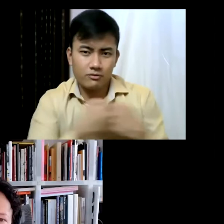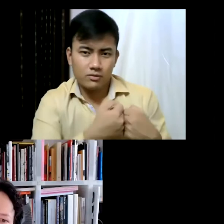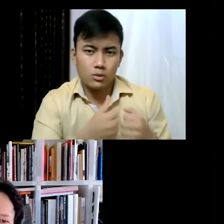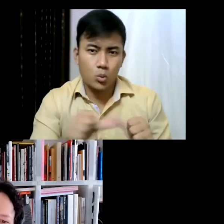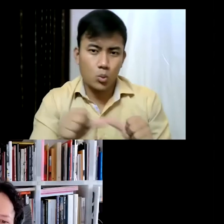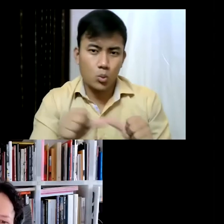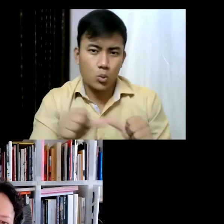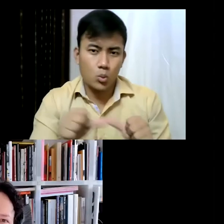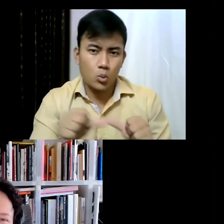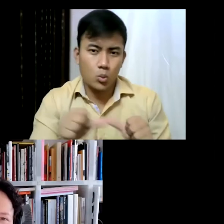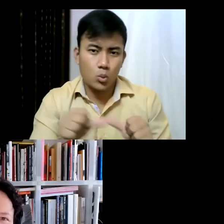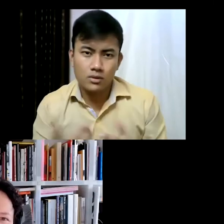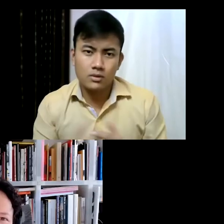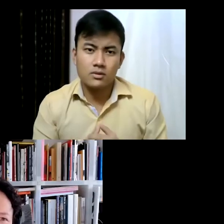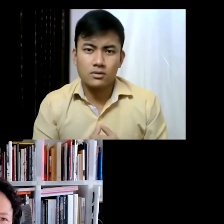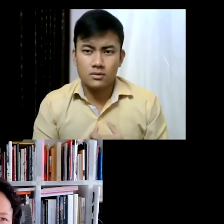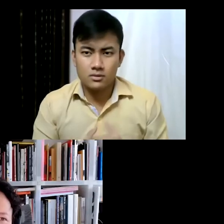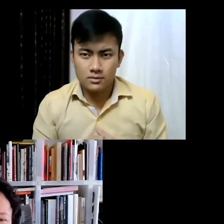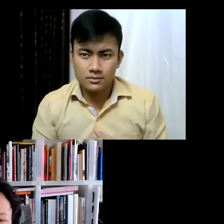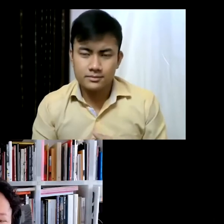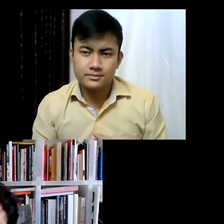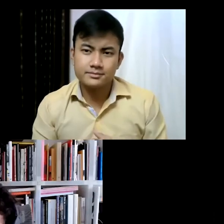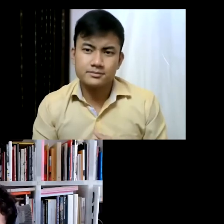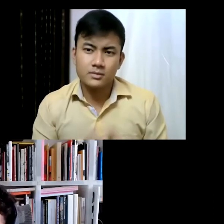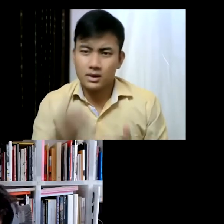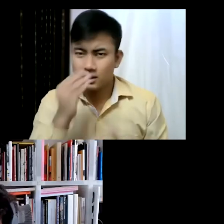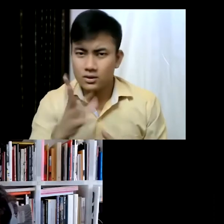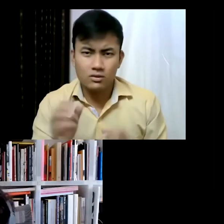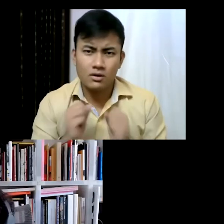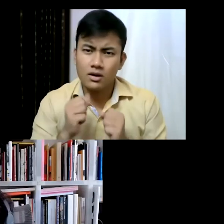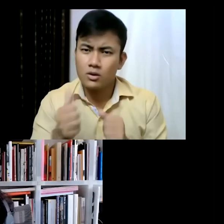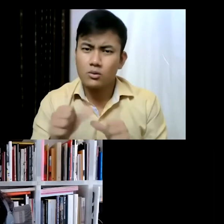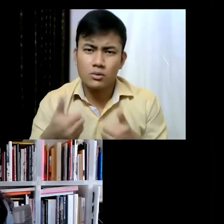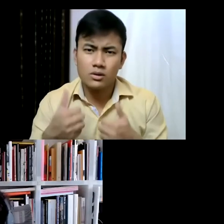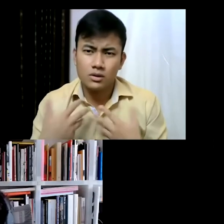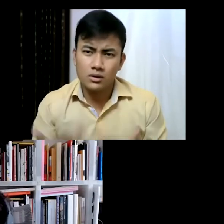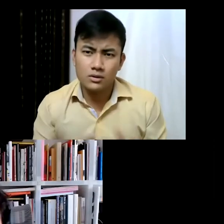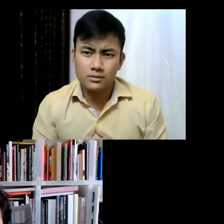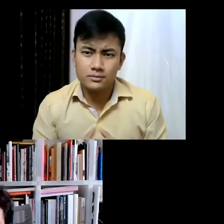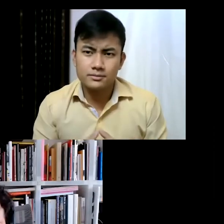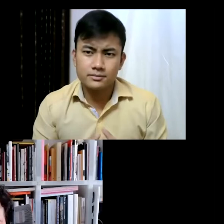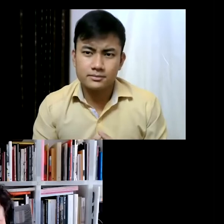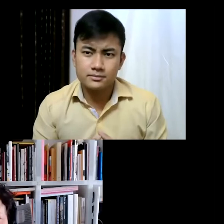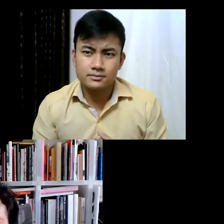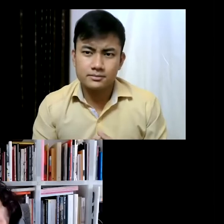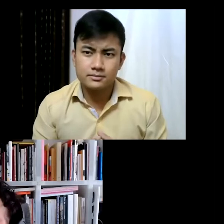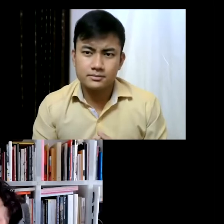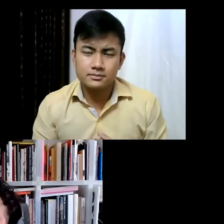quite charged times I would say. Yeah, yeah... I don't know if I have an answer because